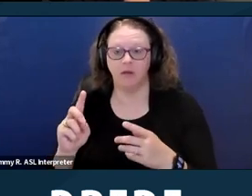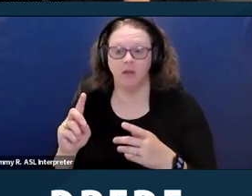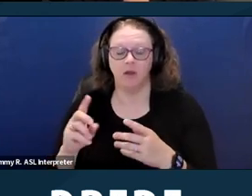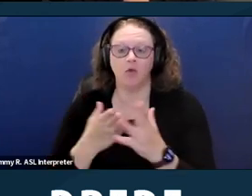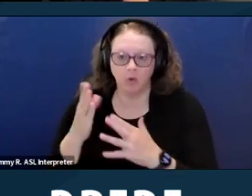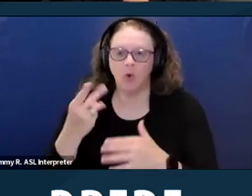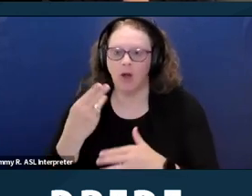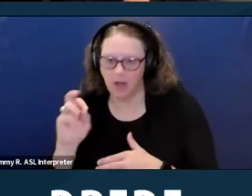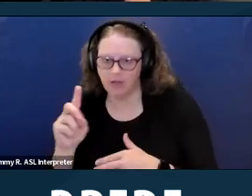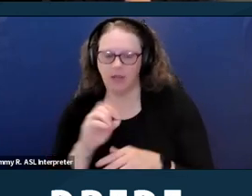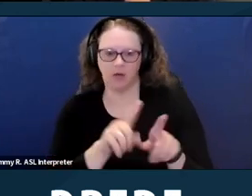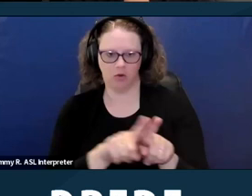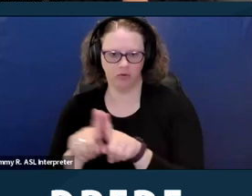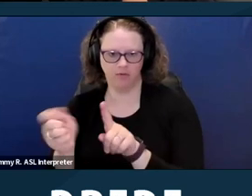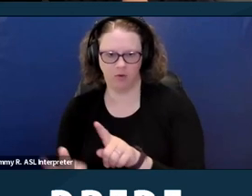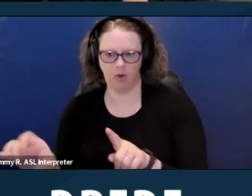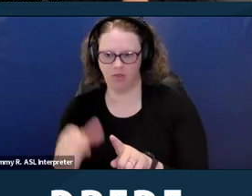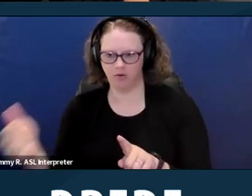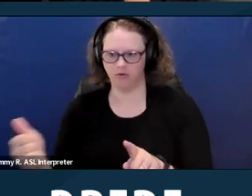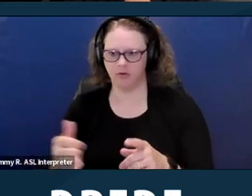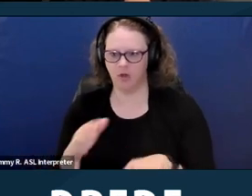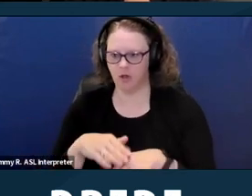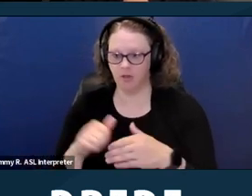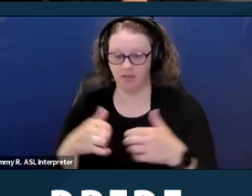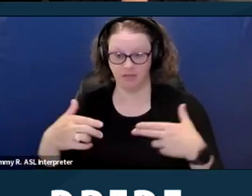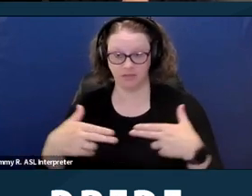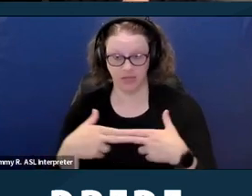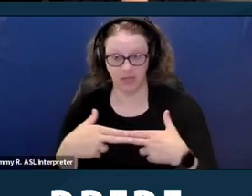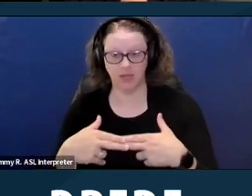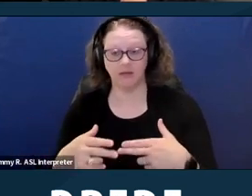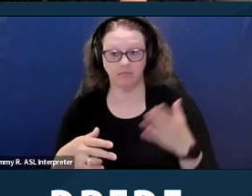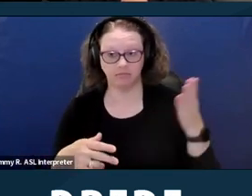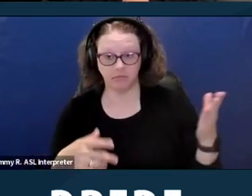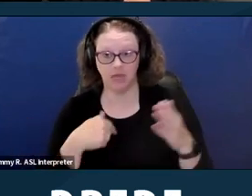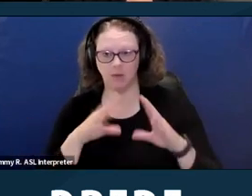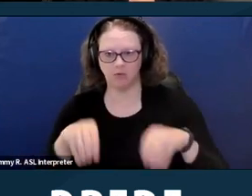And also on this slide I provide a resource, a publication from the Department of Housing